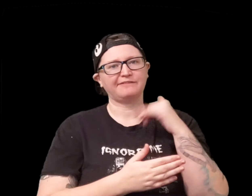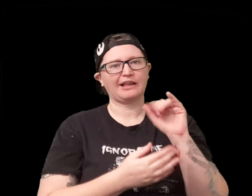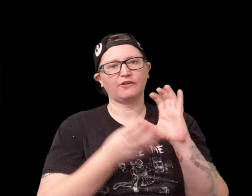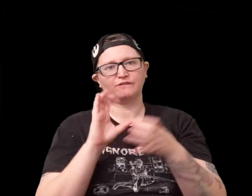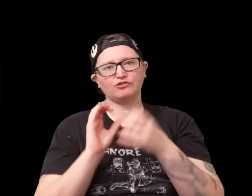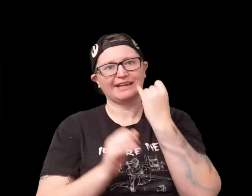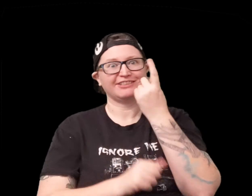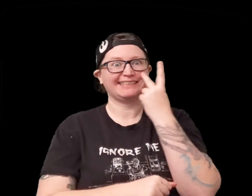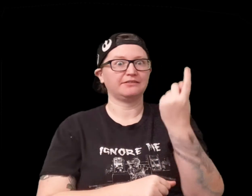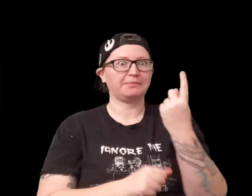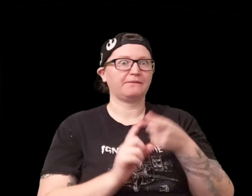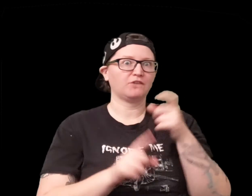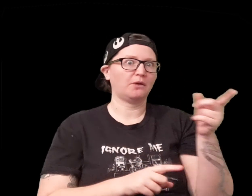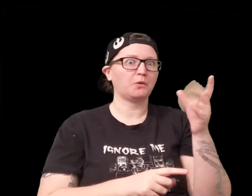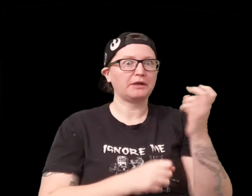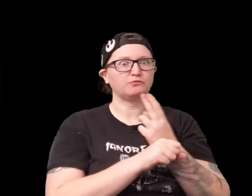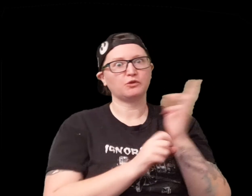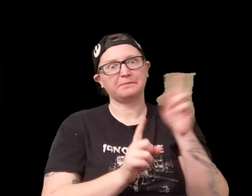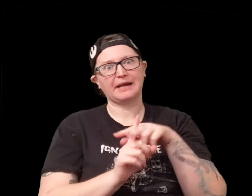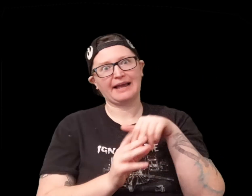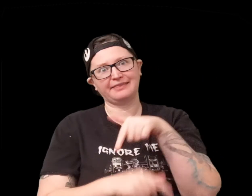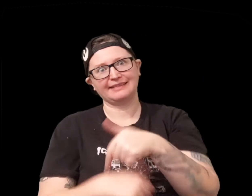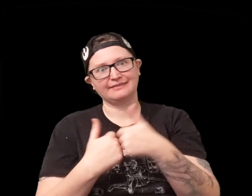so it was nice to have that conversion if you saw something and you wanted to